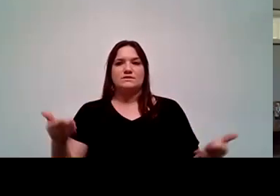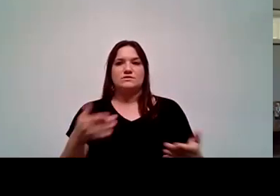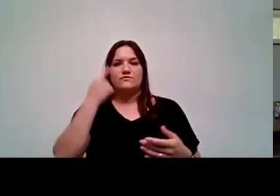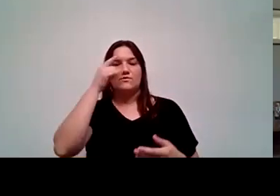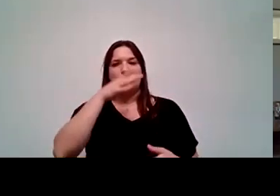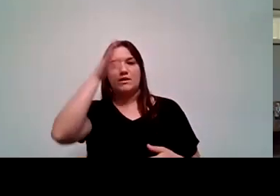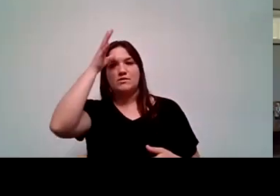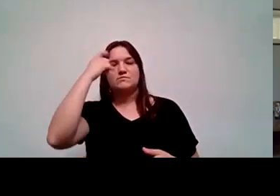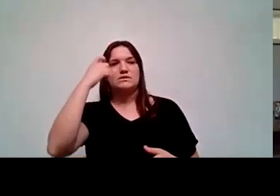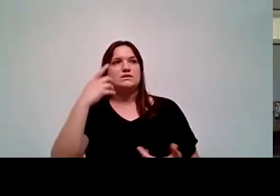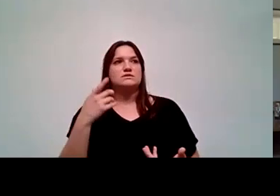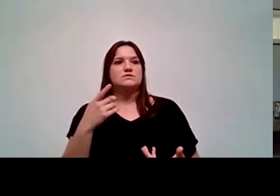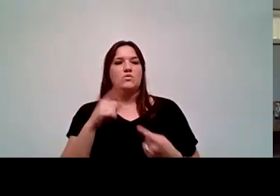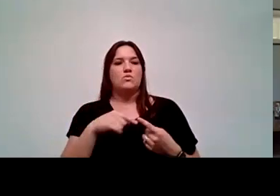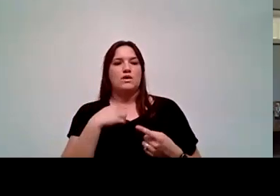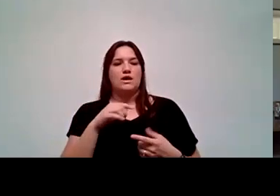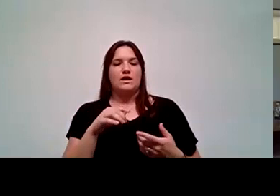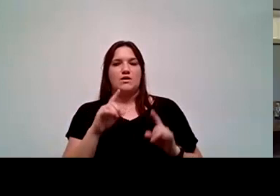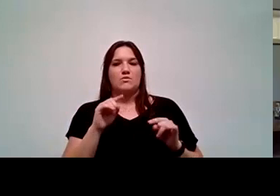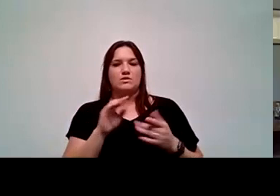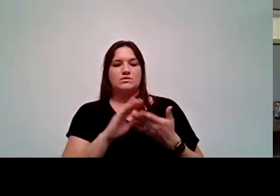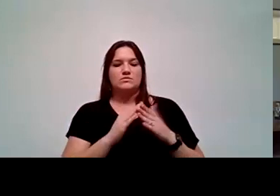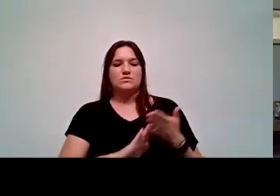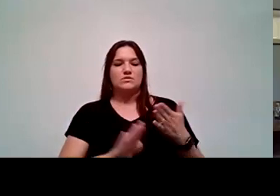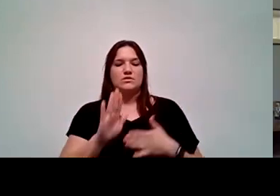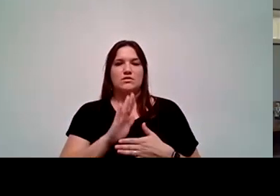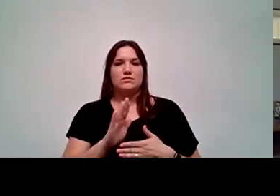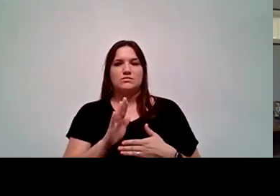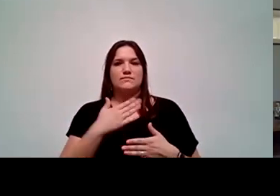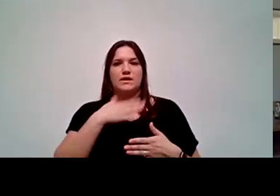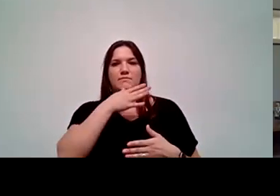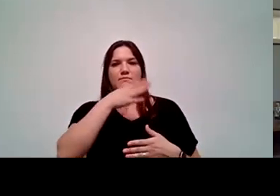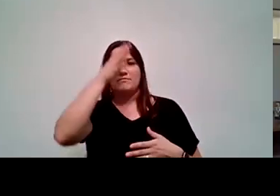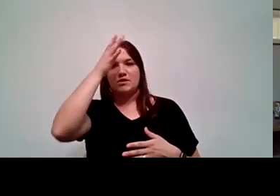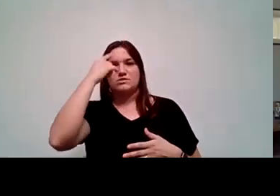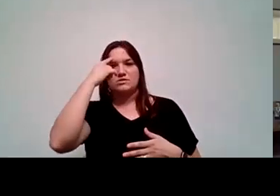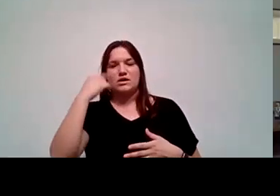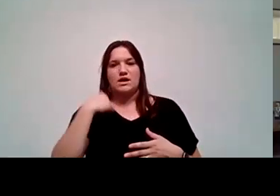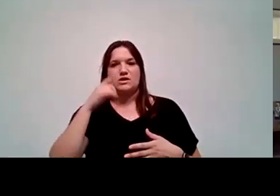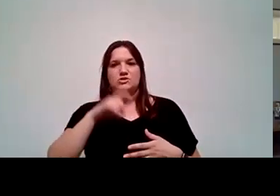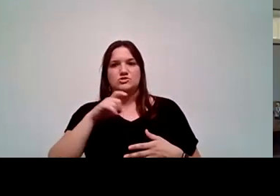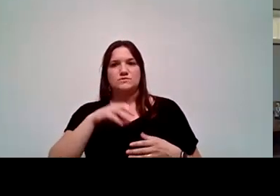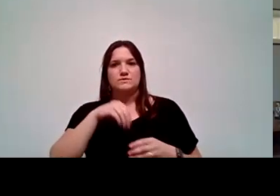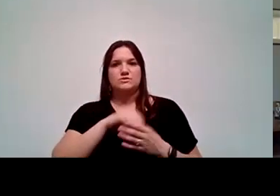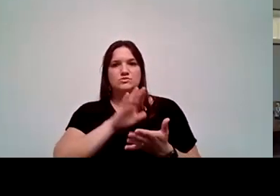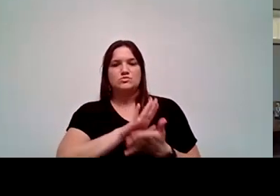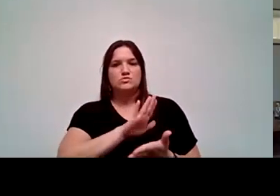because when I went to community college, my parents thought I should be in school all day.